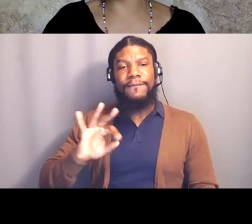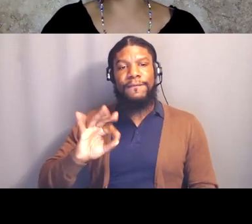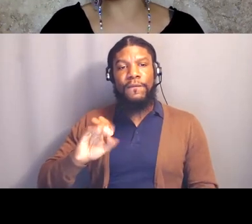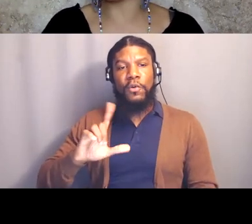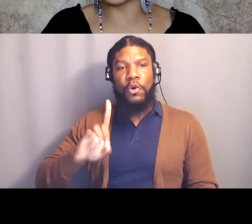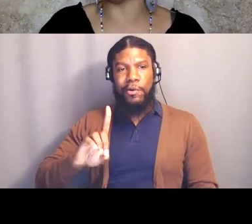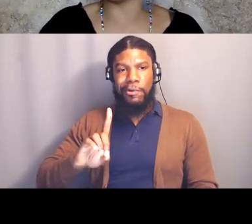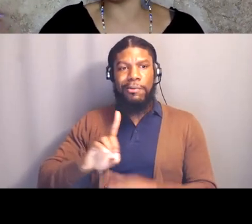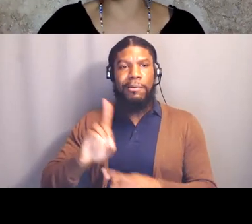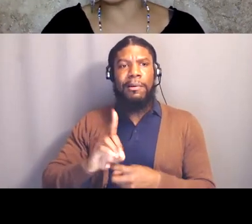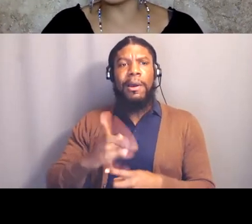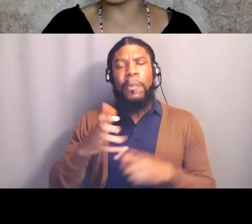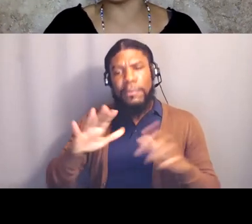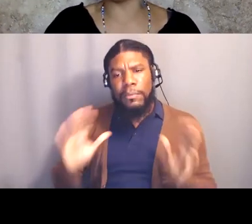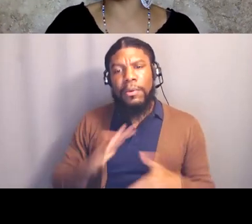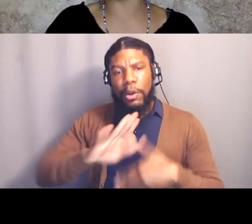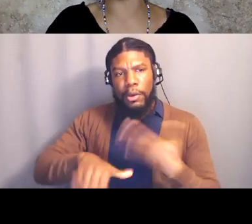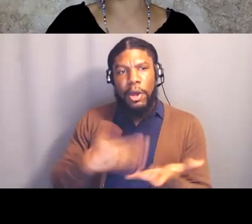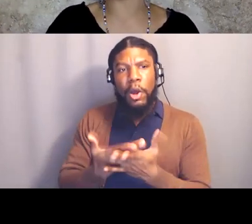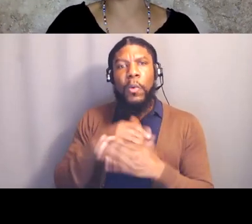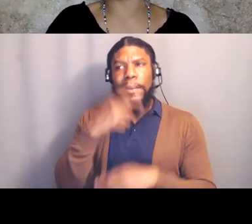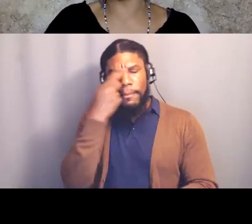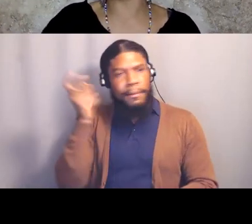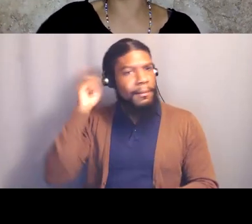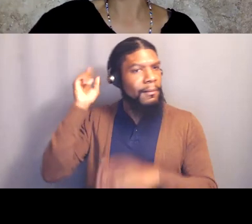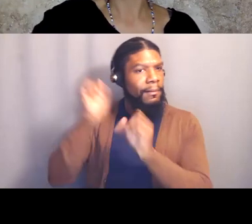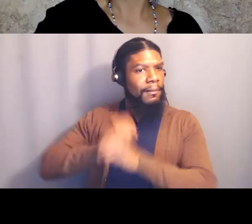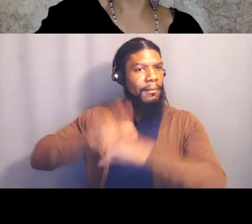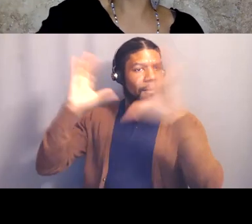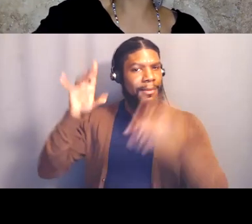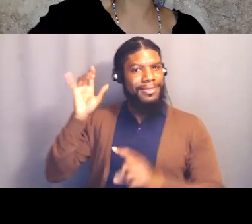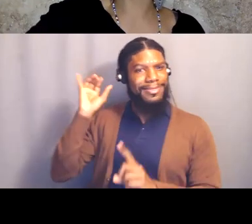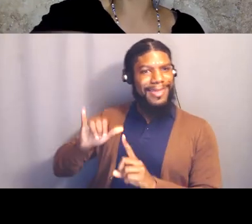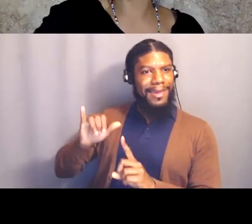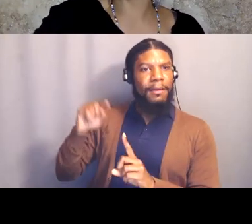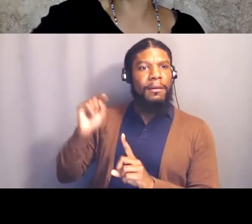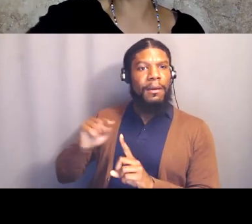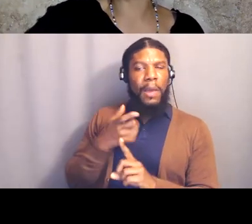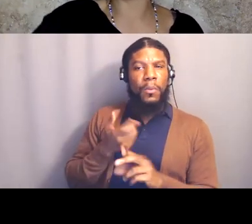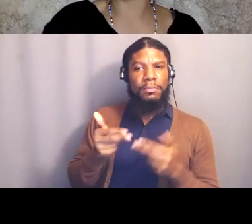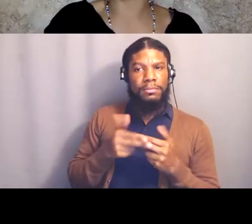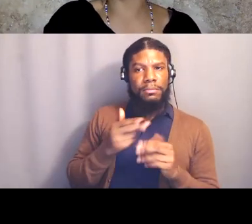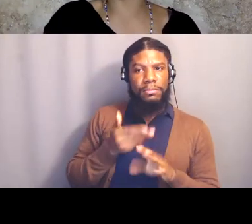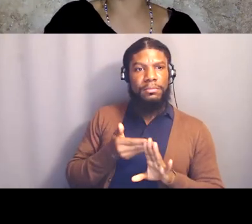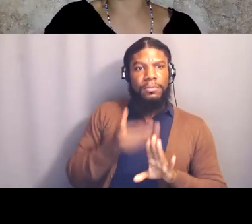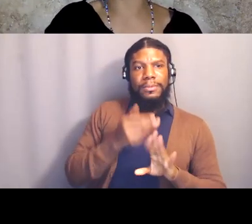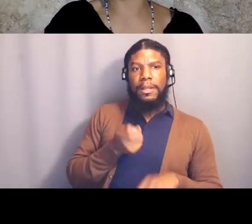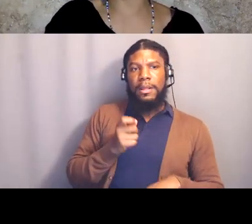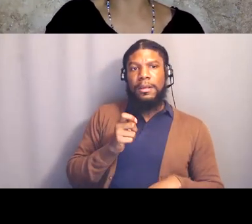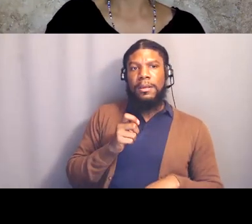about the scaffold and I'll go back to the previous slide in just a second. What we did is that first thing, the visioning, right?